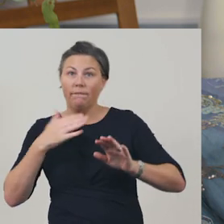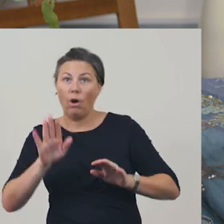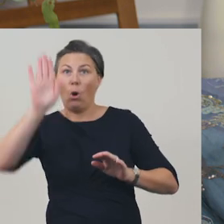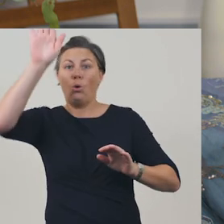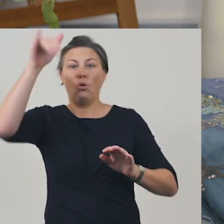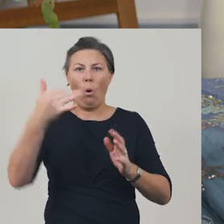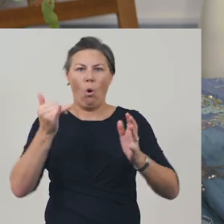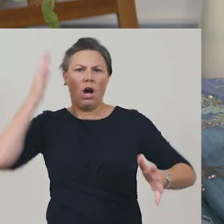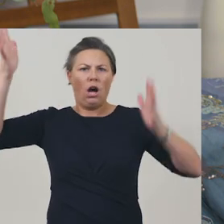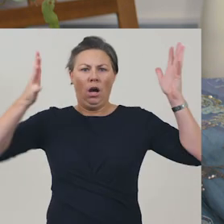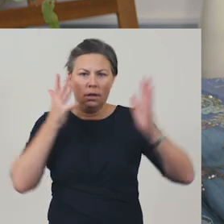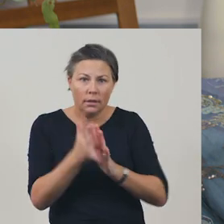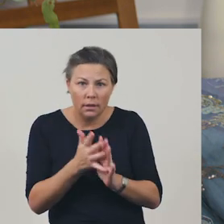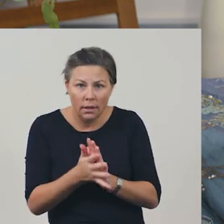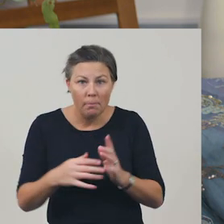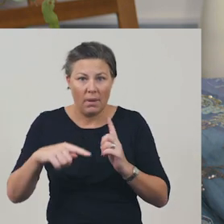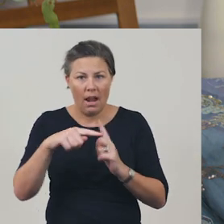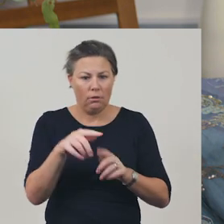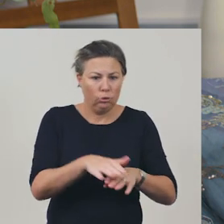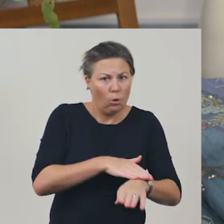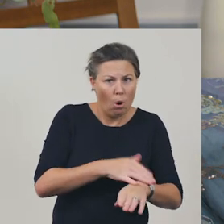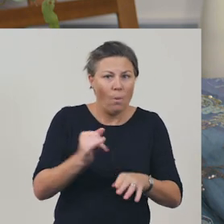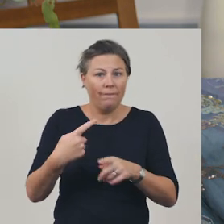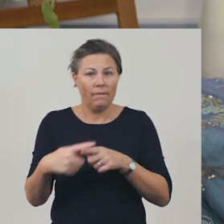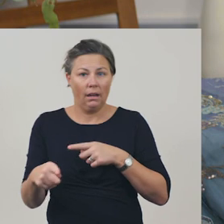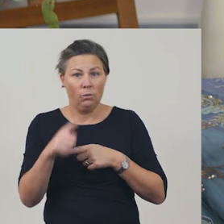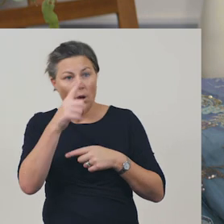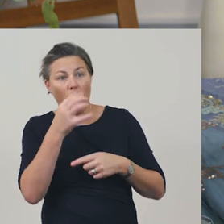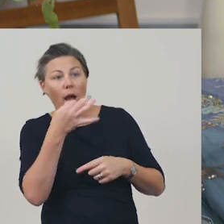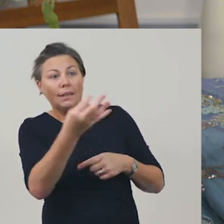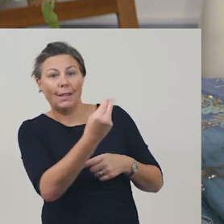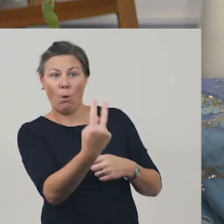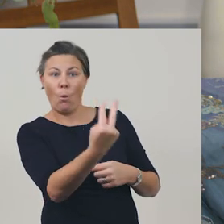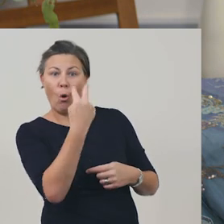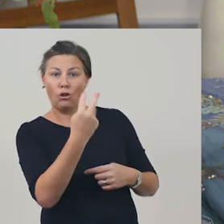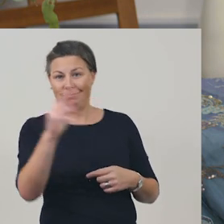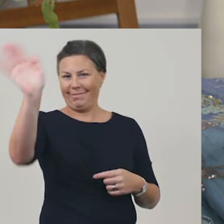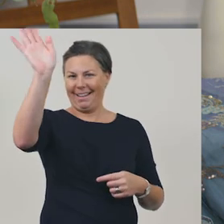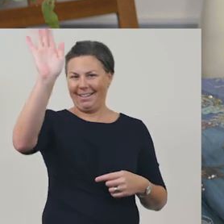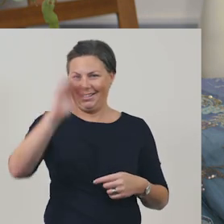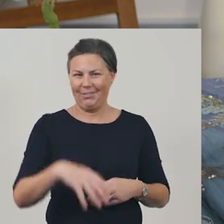You could even ask someone to watch your performance. Have a great day. Bye for now!